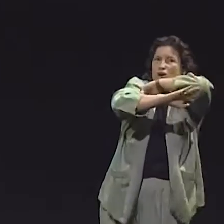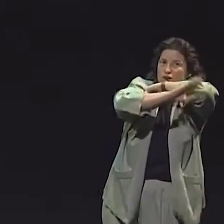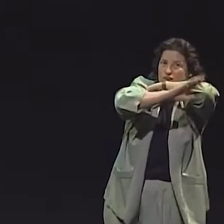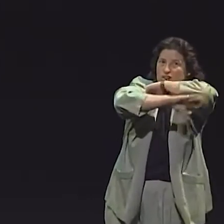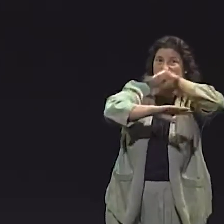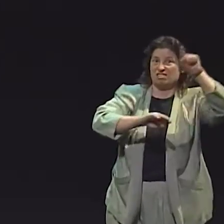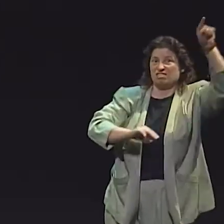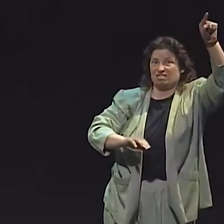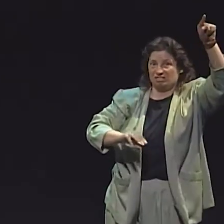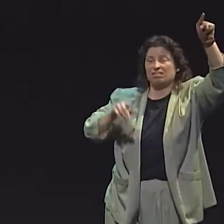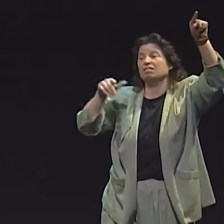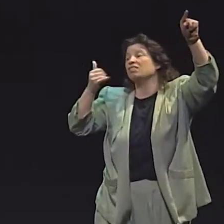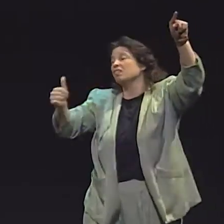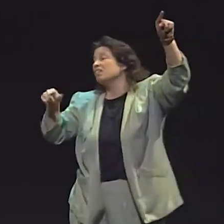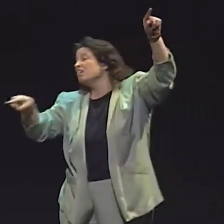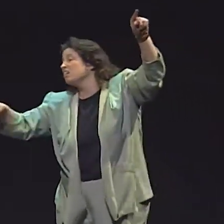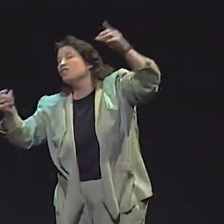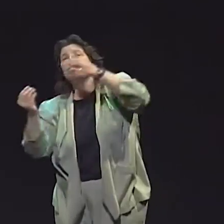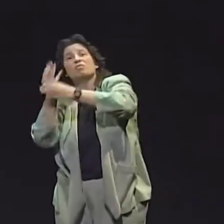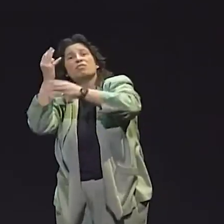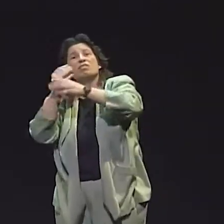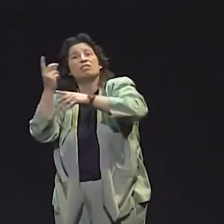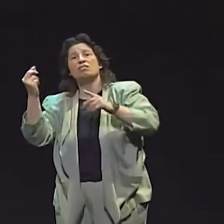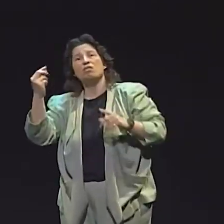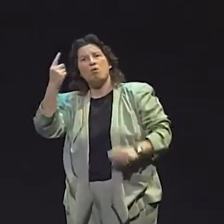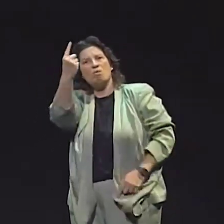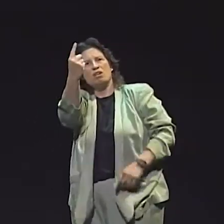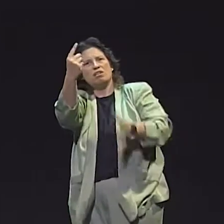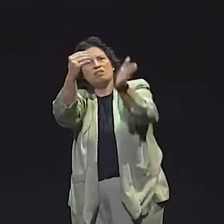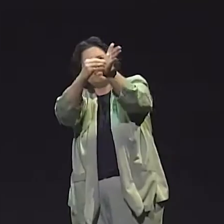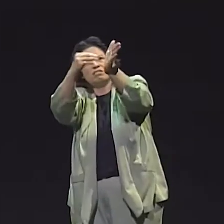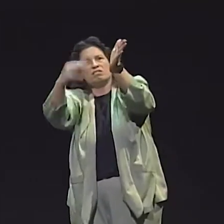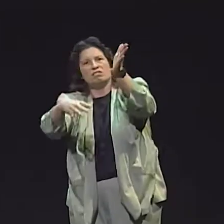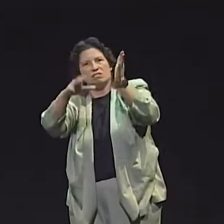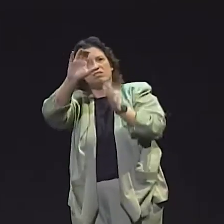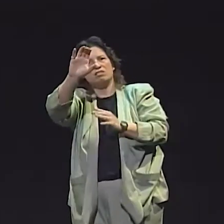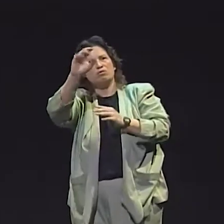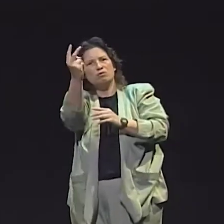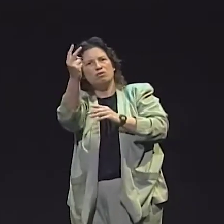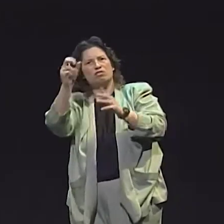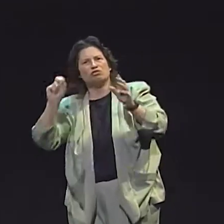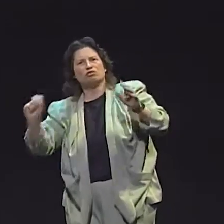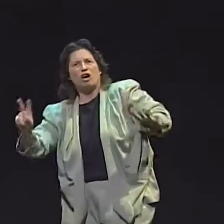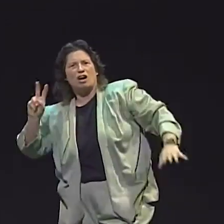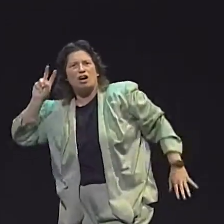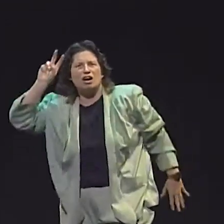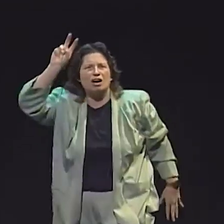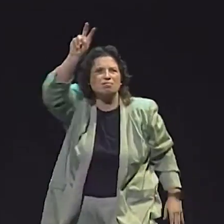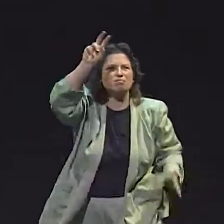TWO OF THE STUDENTS HAVE TWO POINT SOMETHING, BUT